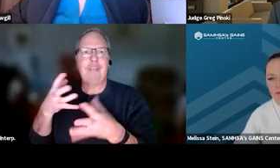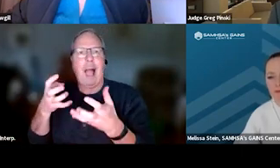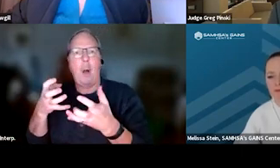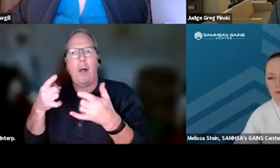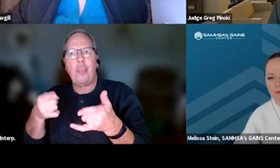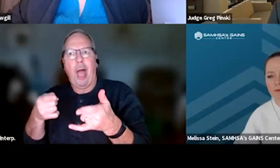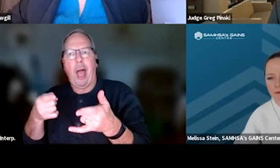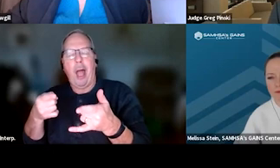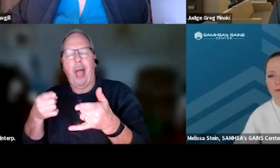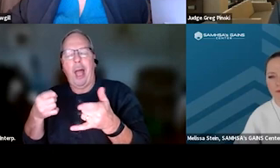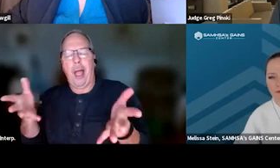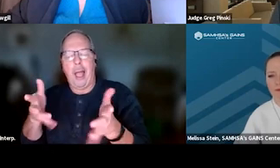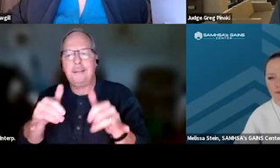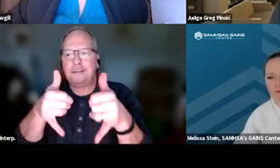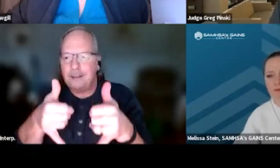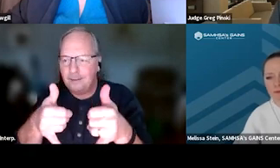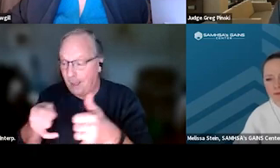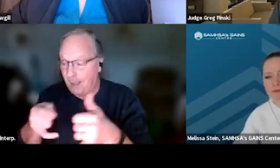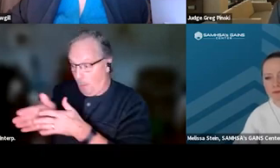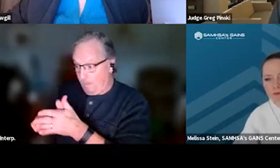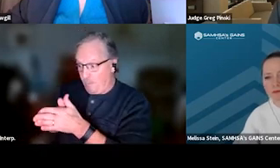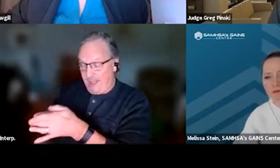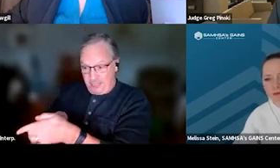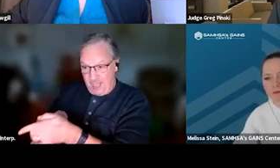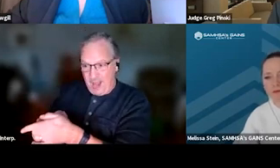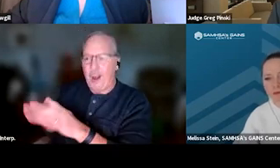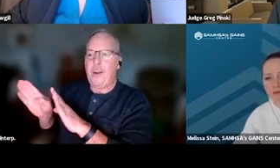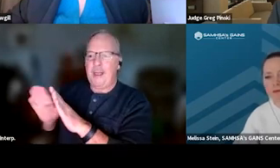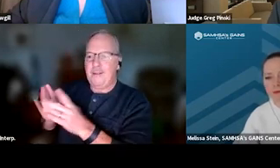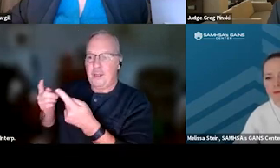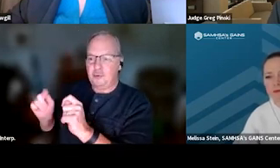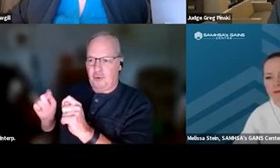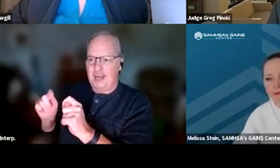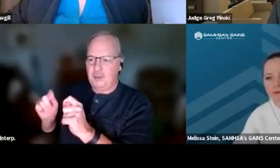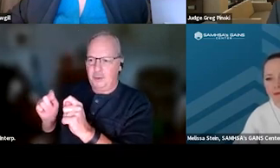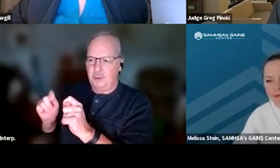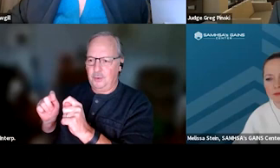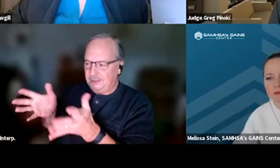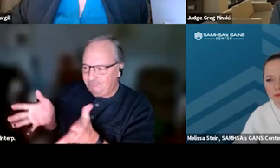it will motivate the behaviors that you're trying to encourage.